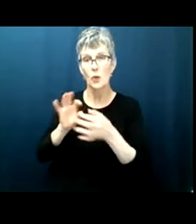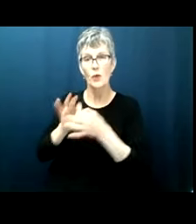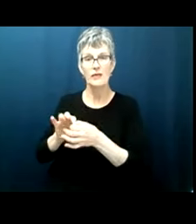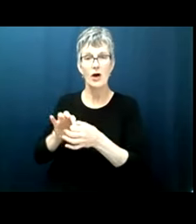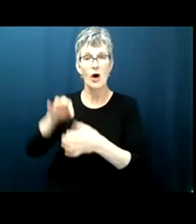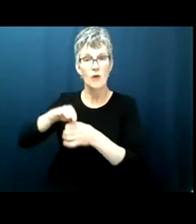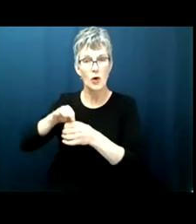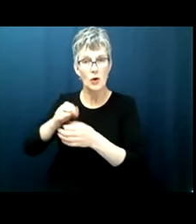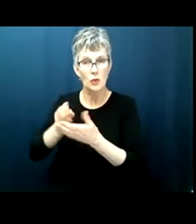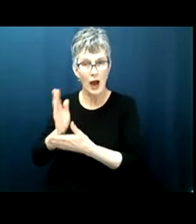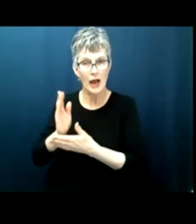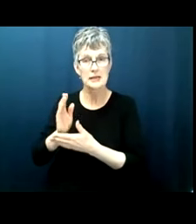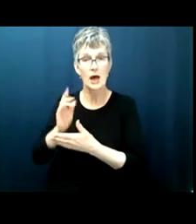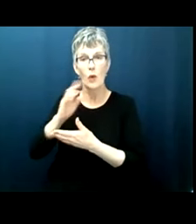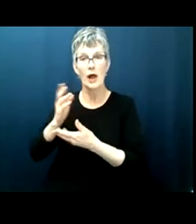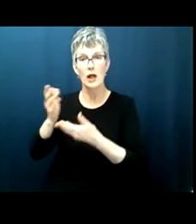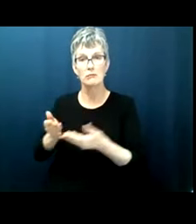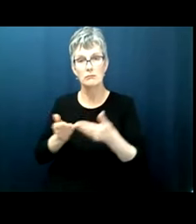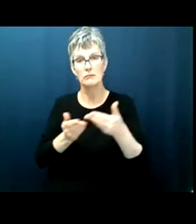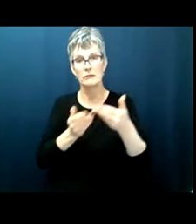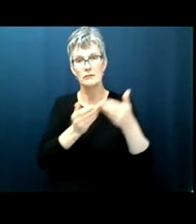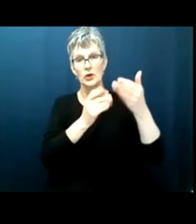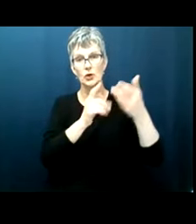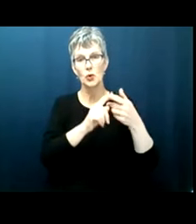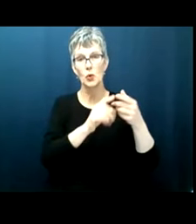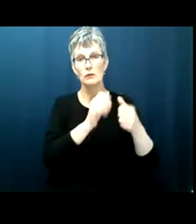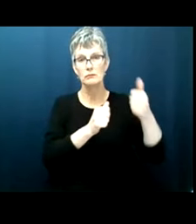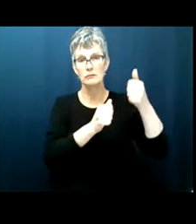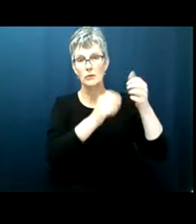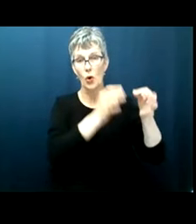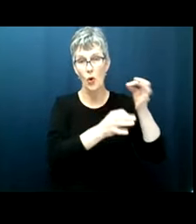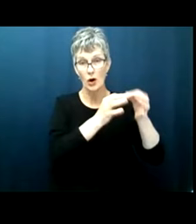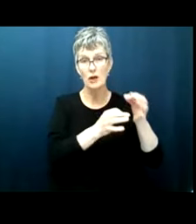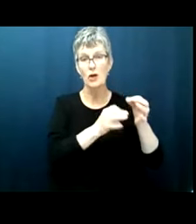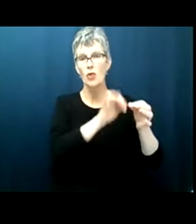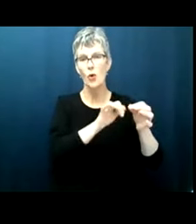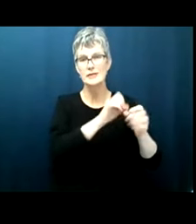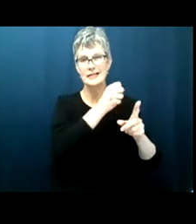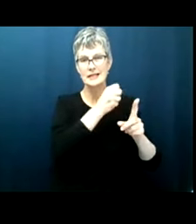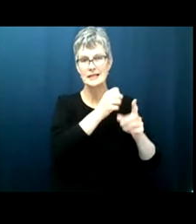reach the court i think we're going to see the ramifications of those decisions more and more the